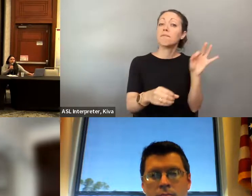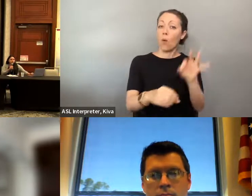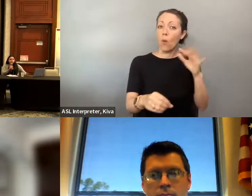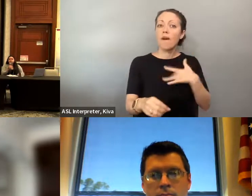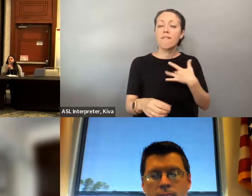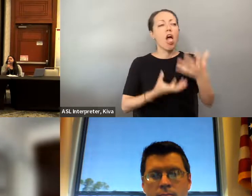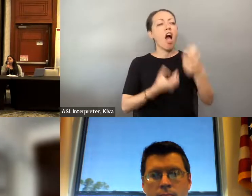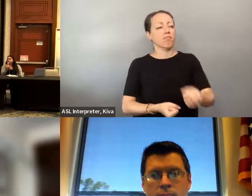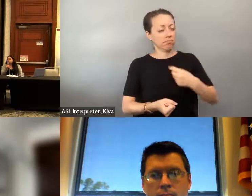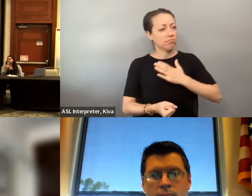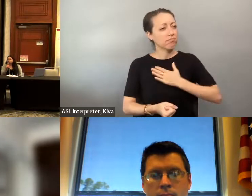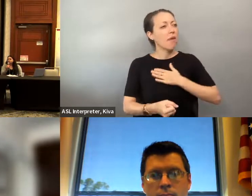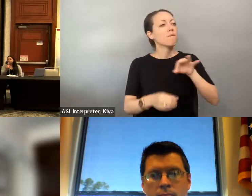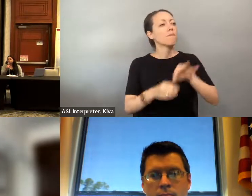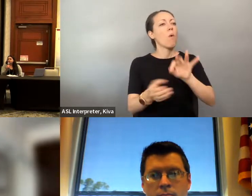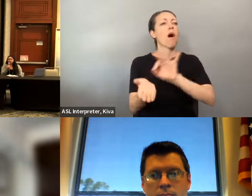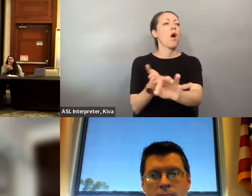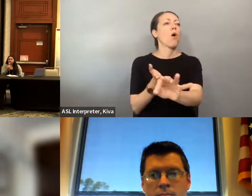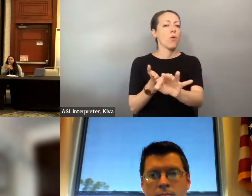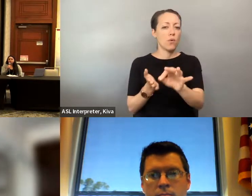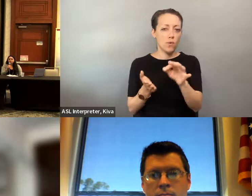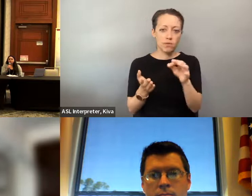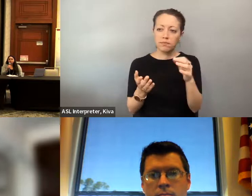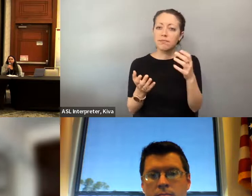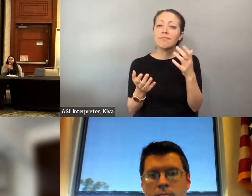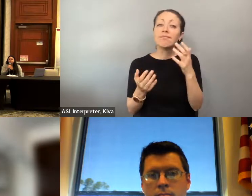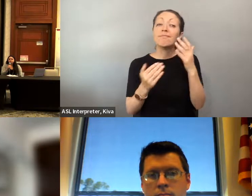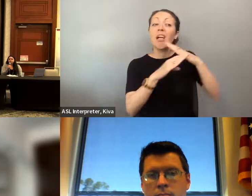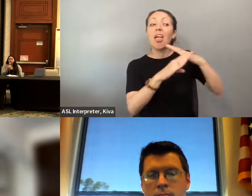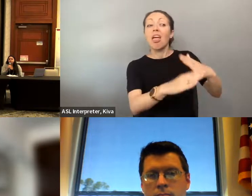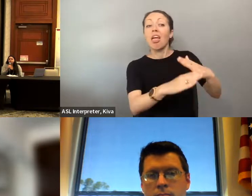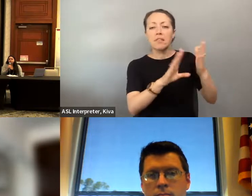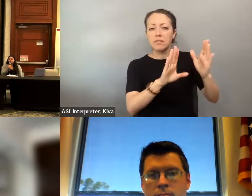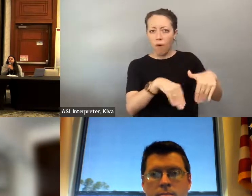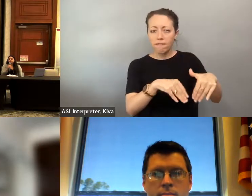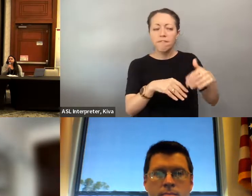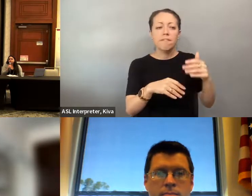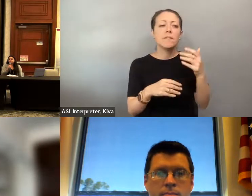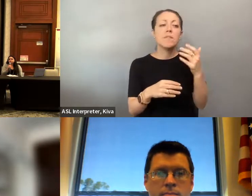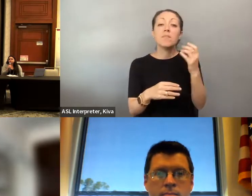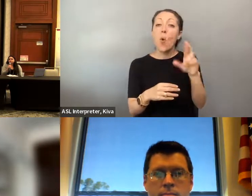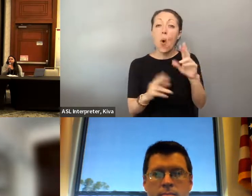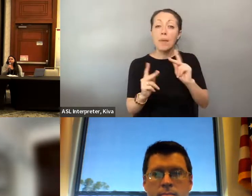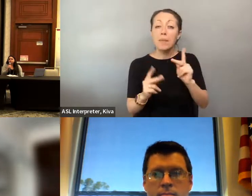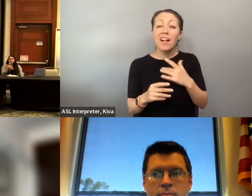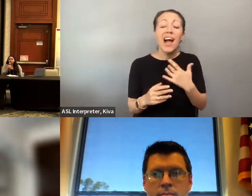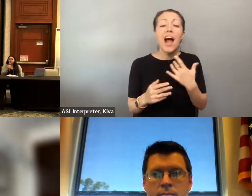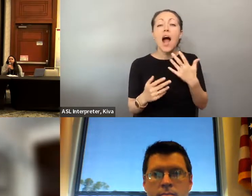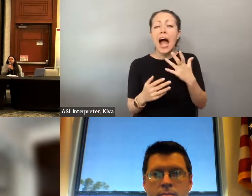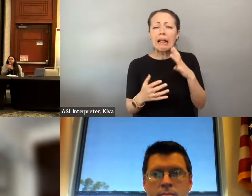with confidence and not -- not being prevented from going to a poll due to either a lack of confidence due to confusion regarding